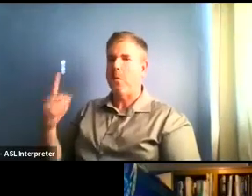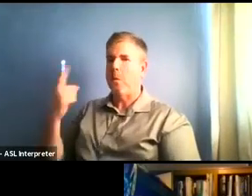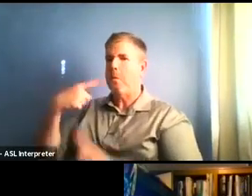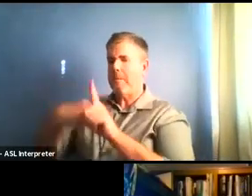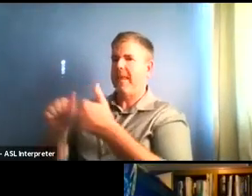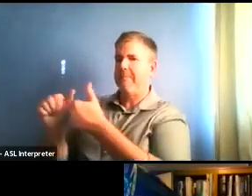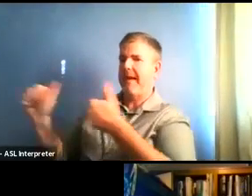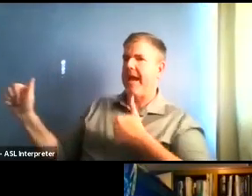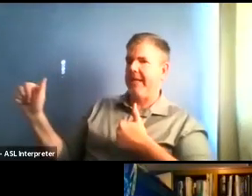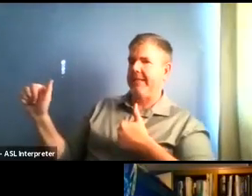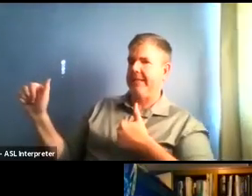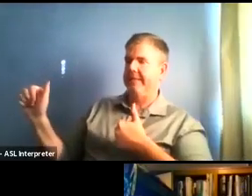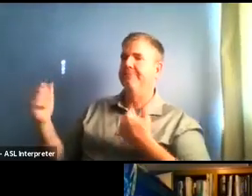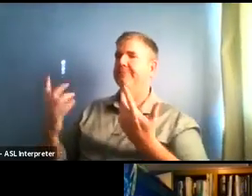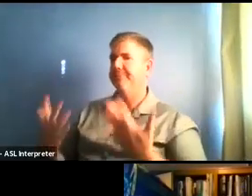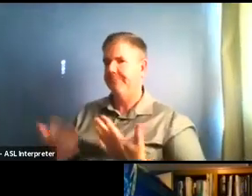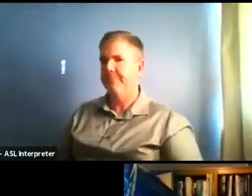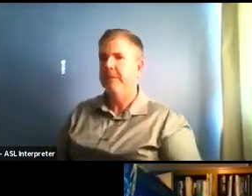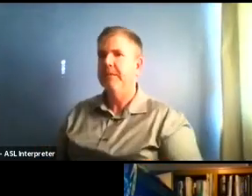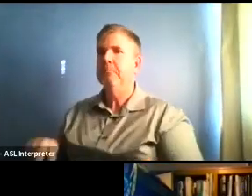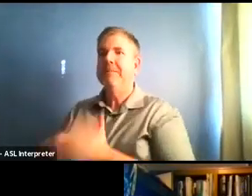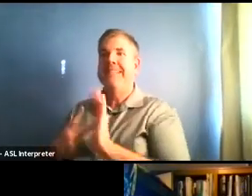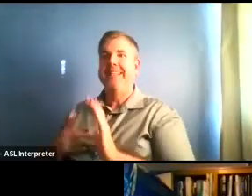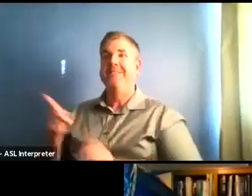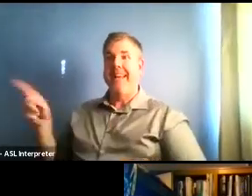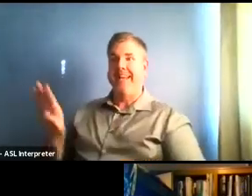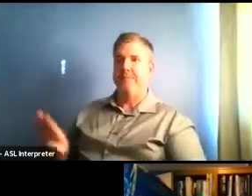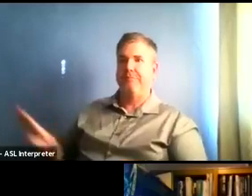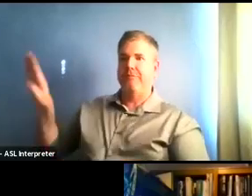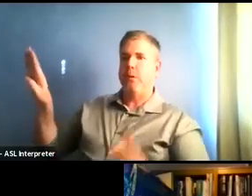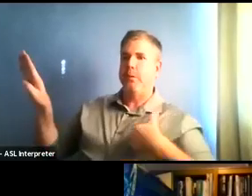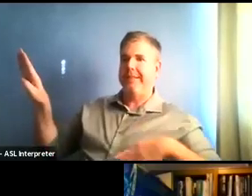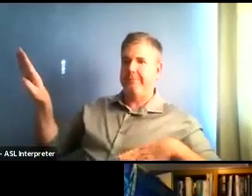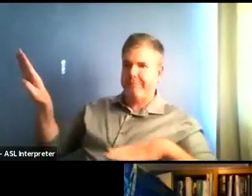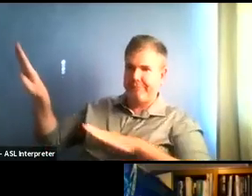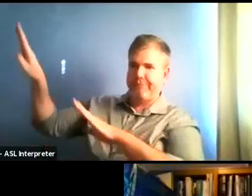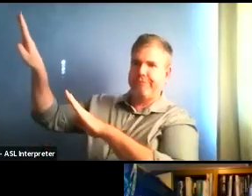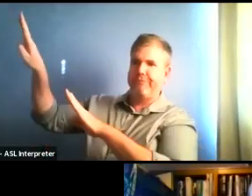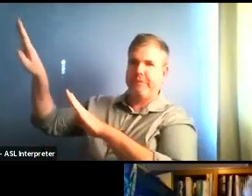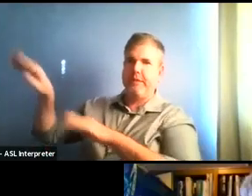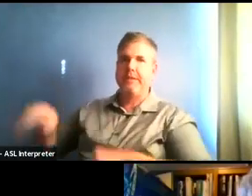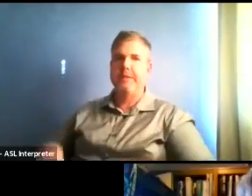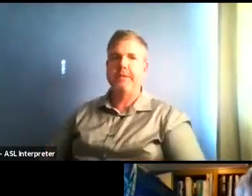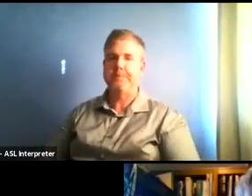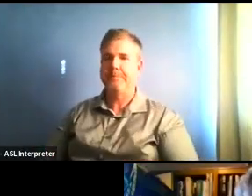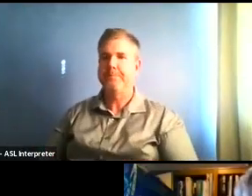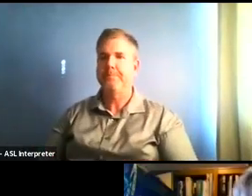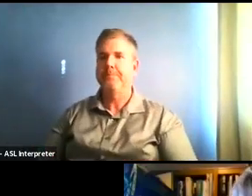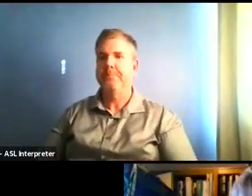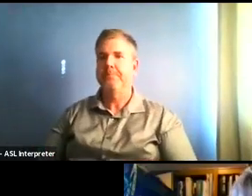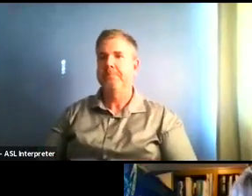So I think we're hopefully going to continue to see this decrease in cases. However, let me just say that